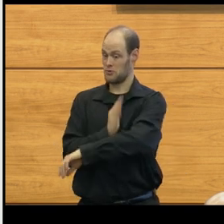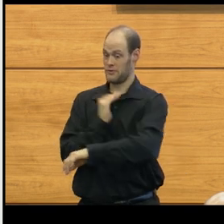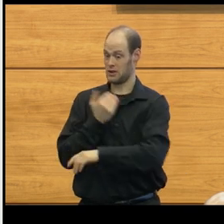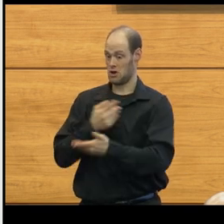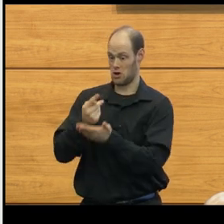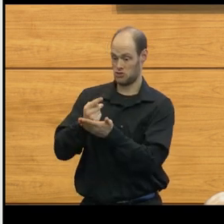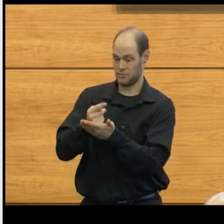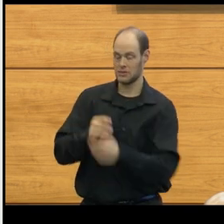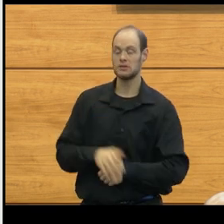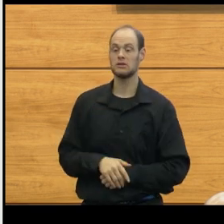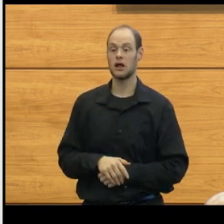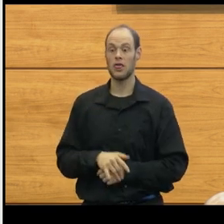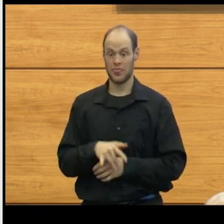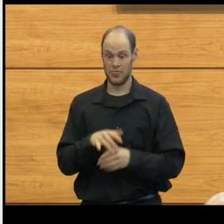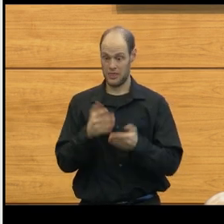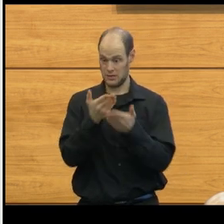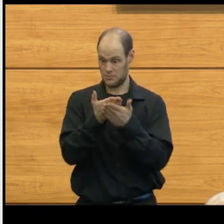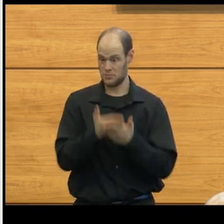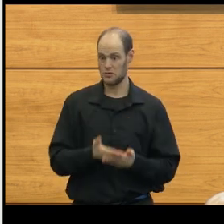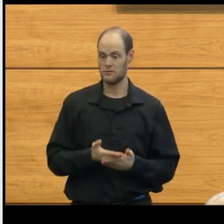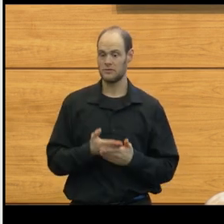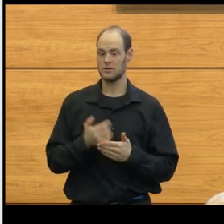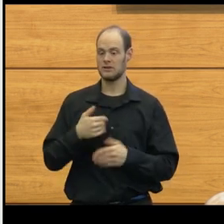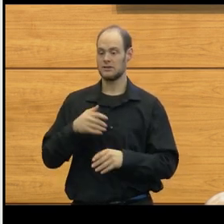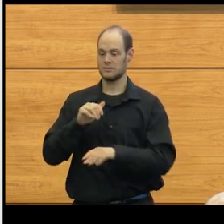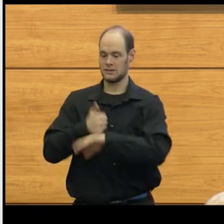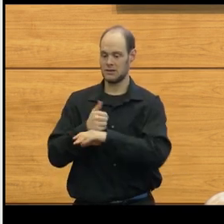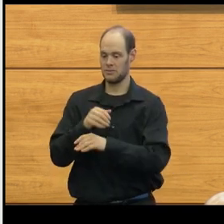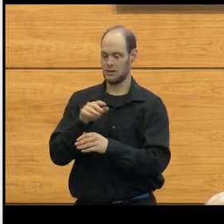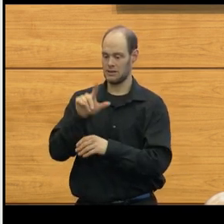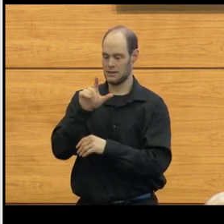This data has led us to develop in vivo laboratory models